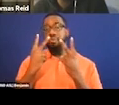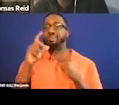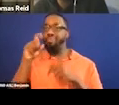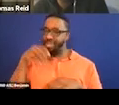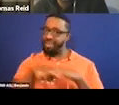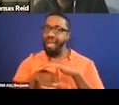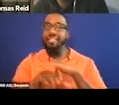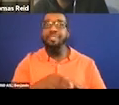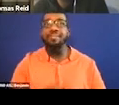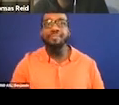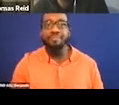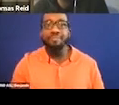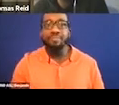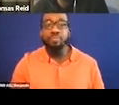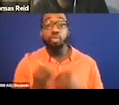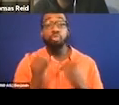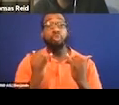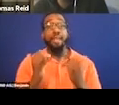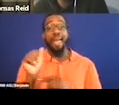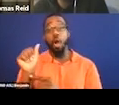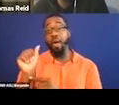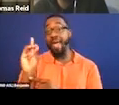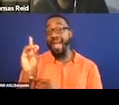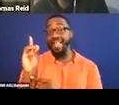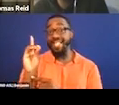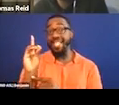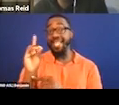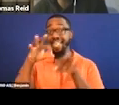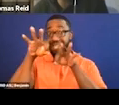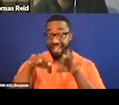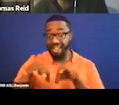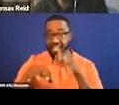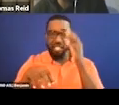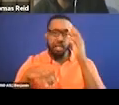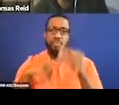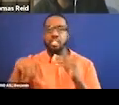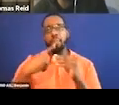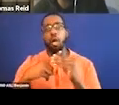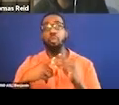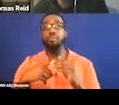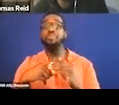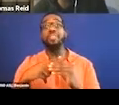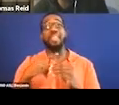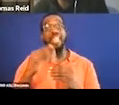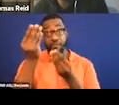Right now AD guidelines say that information about race or color should be provided when it's important to the plot.